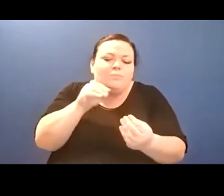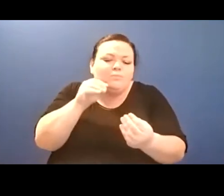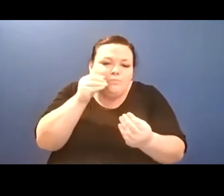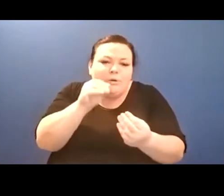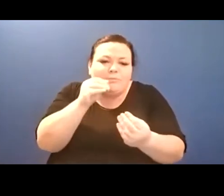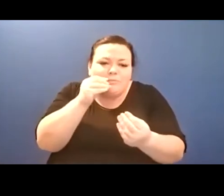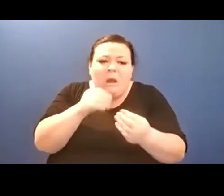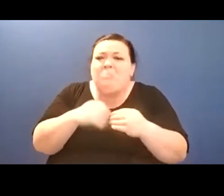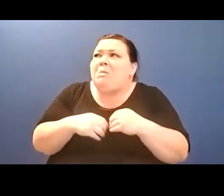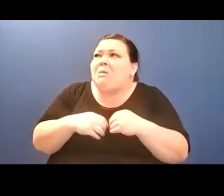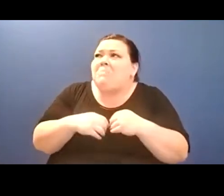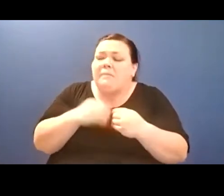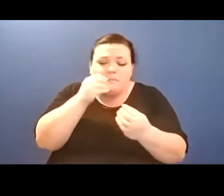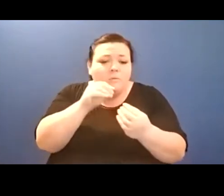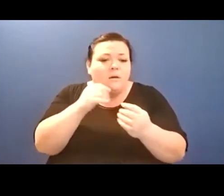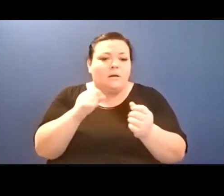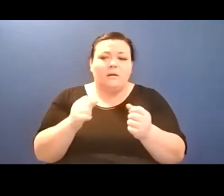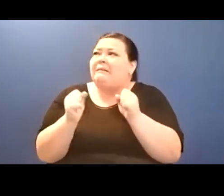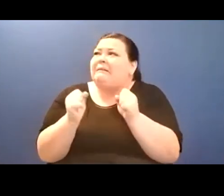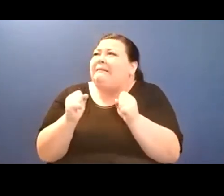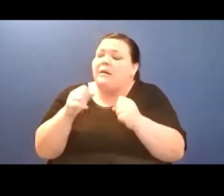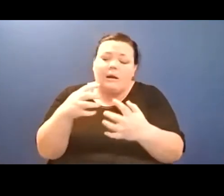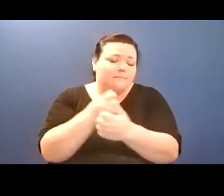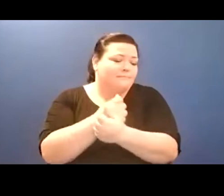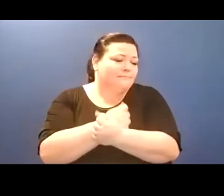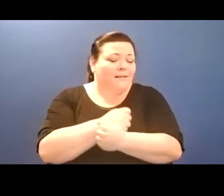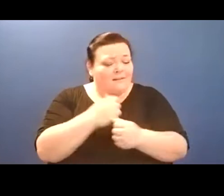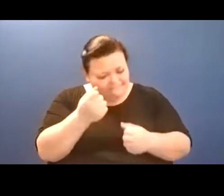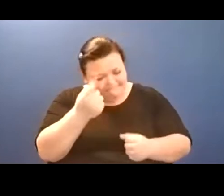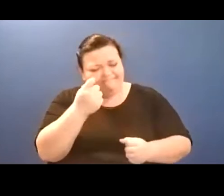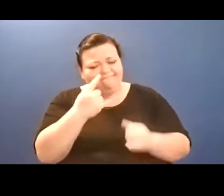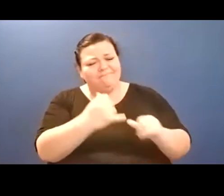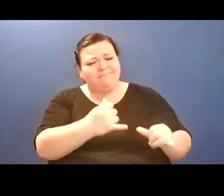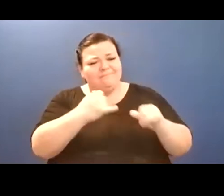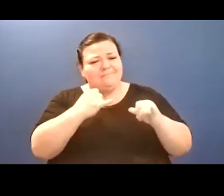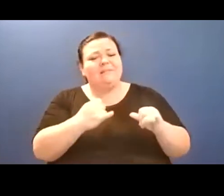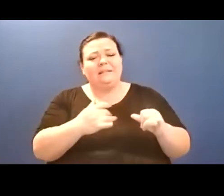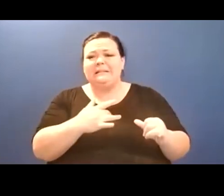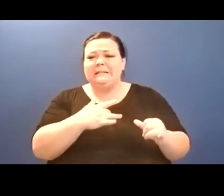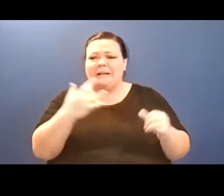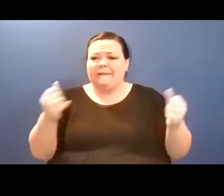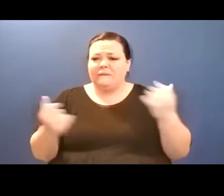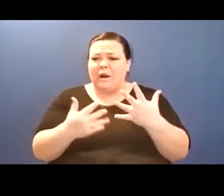loves to return. My recycling bin lids/ are the extended silences of a phone that does not ring,/